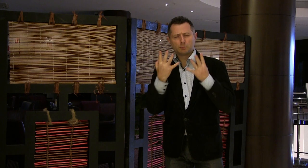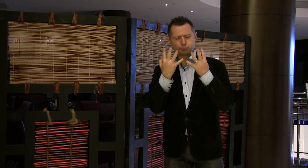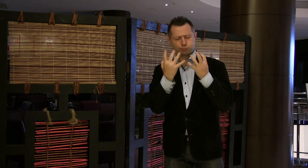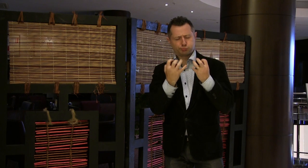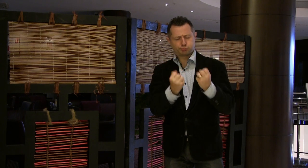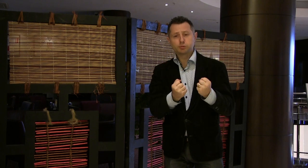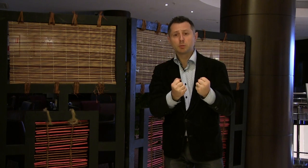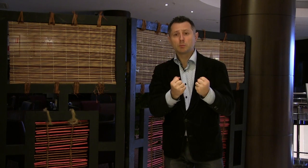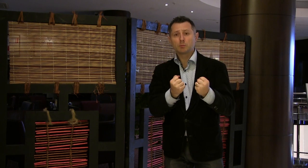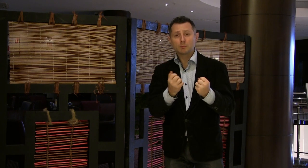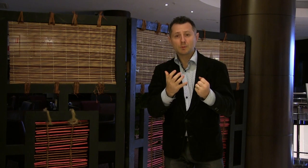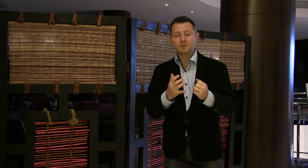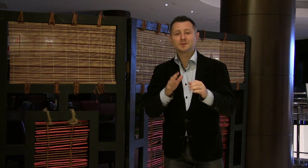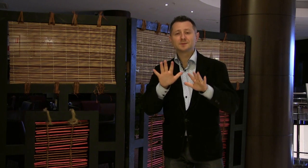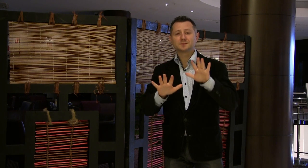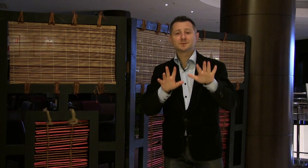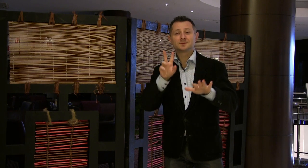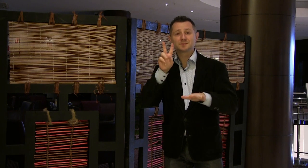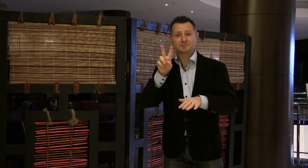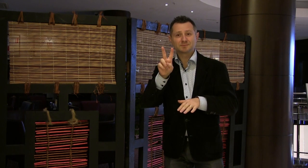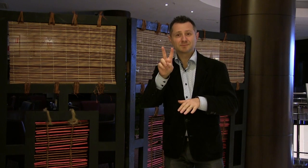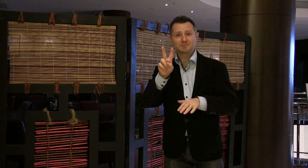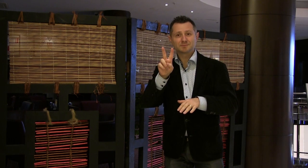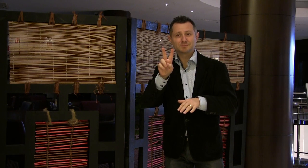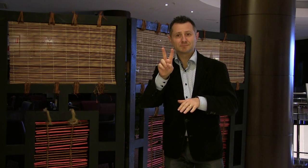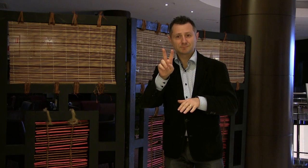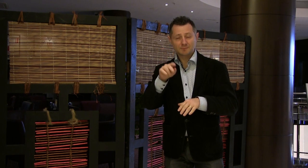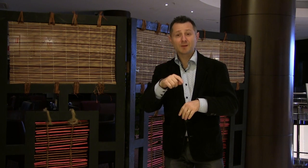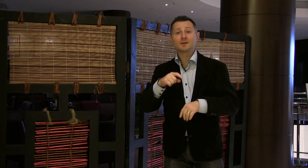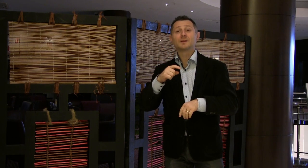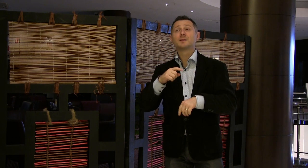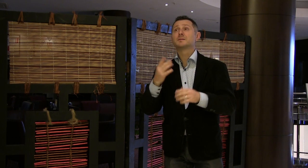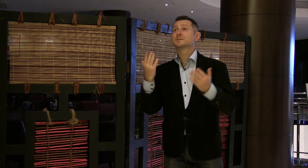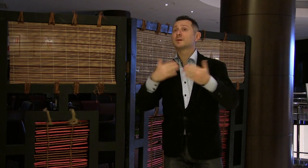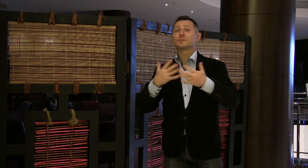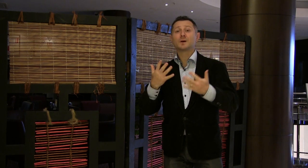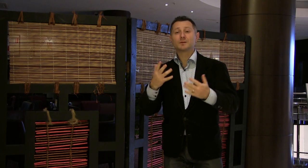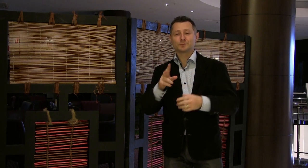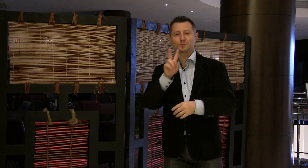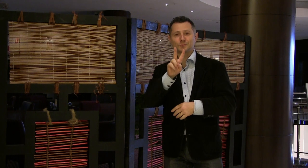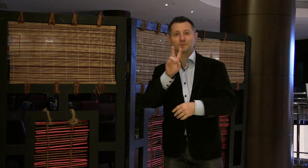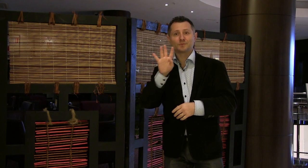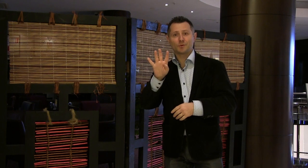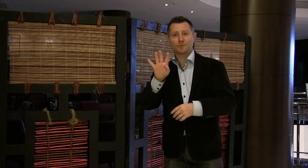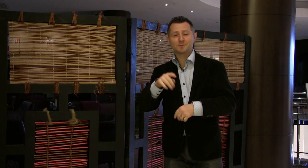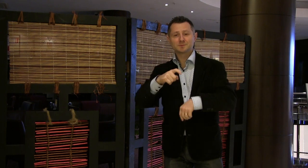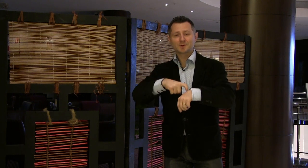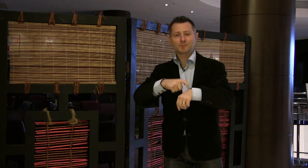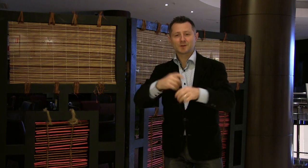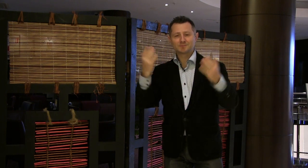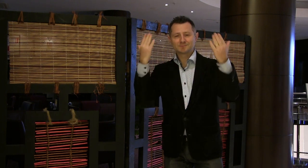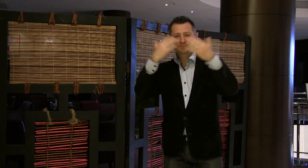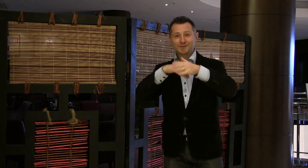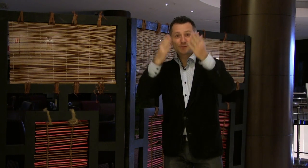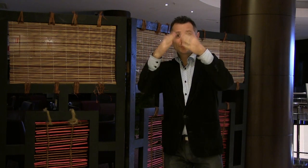Eve. These 35 Deaf people stood defiantly, looking their executors in the eye before they fell.